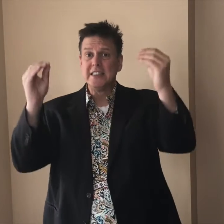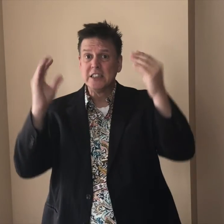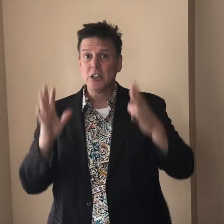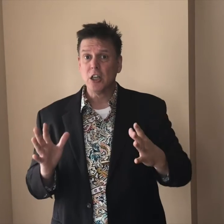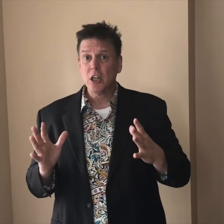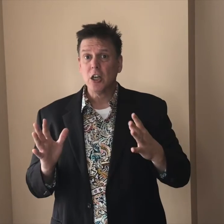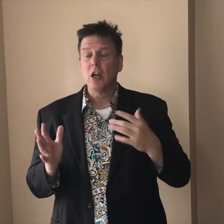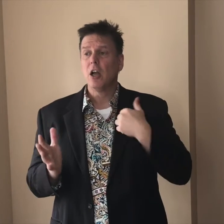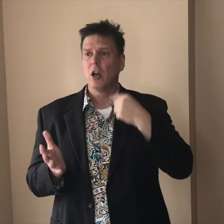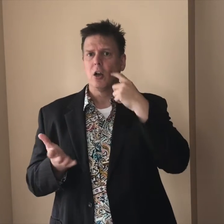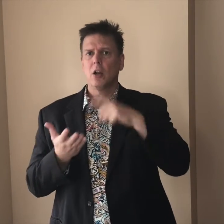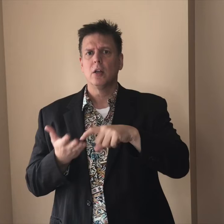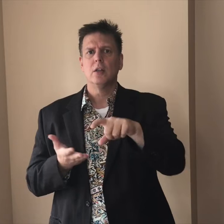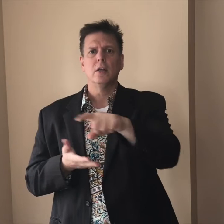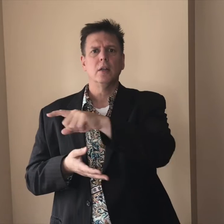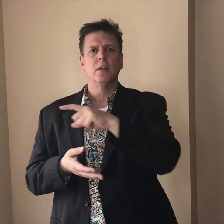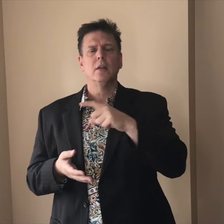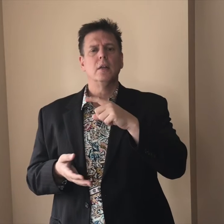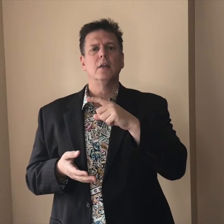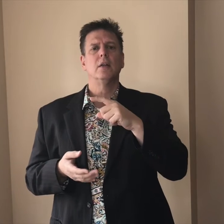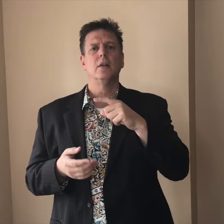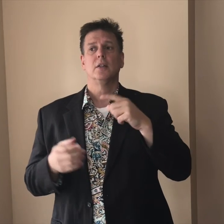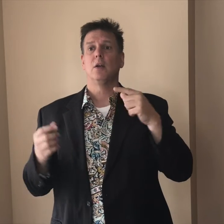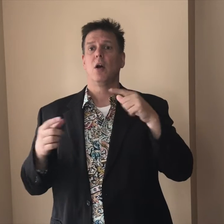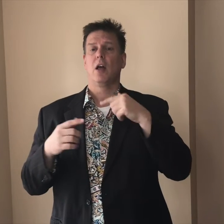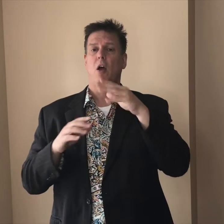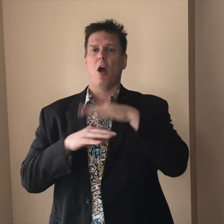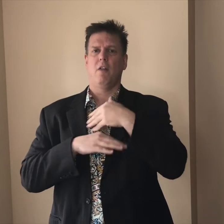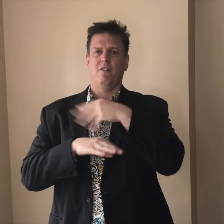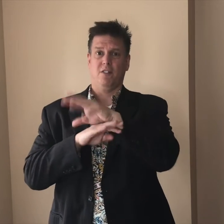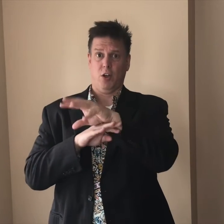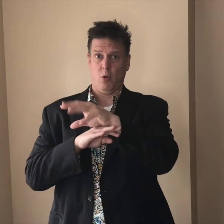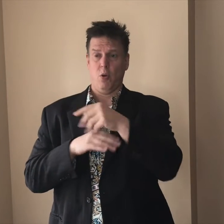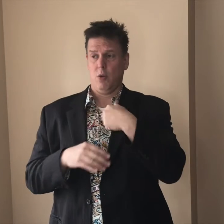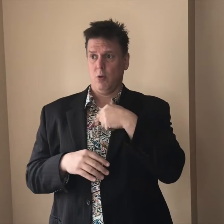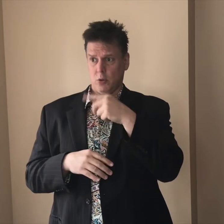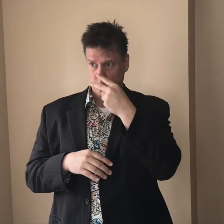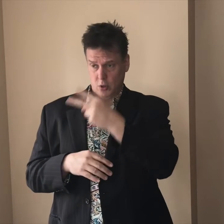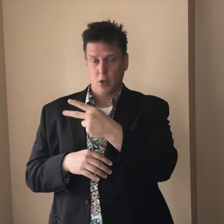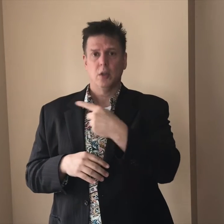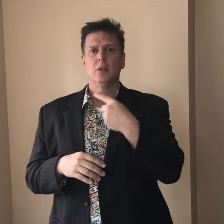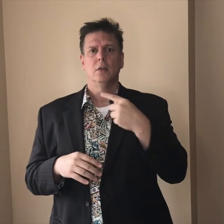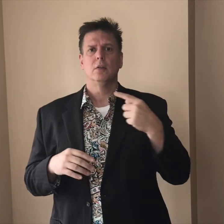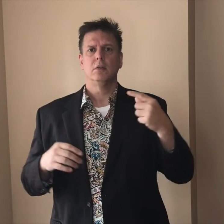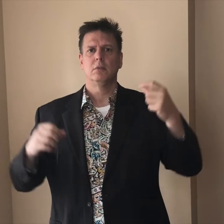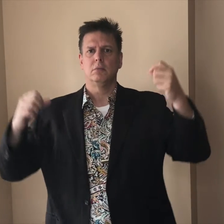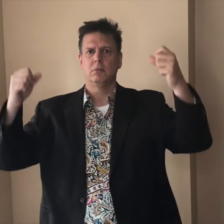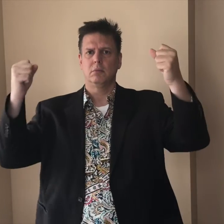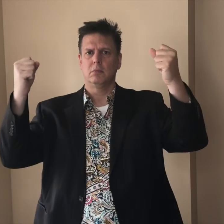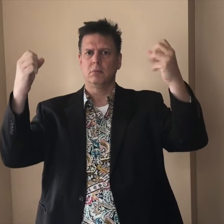For example when teaching. I noticed that many teachers or presenters